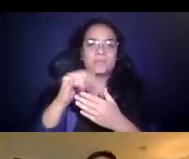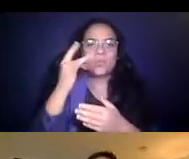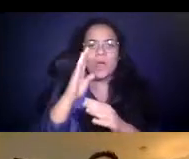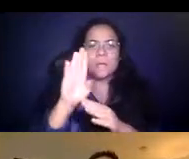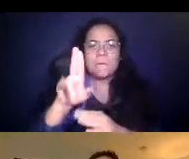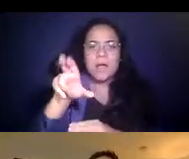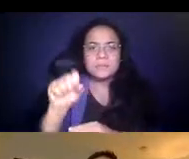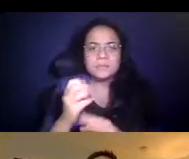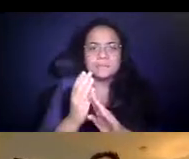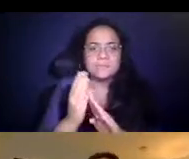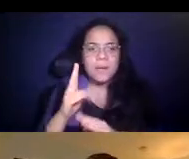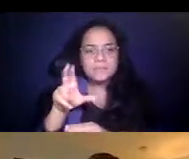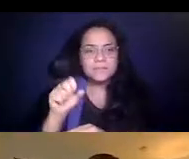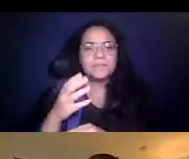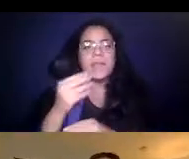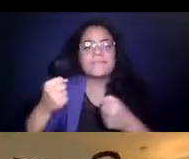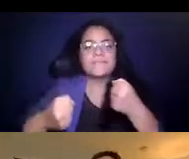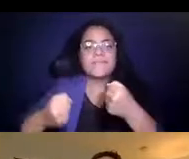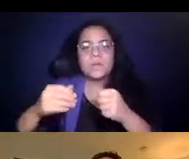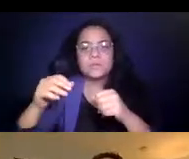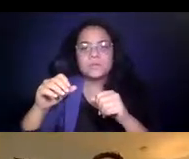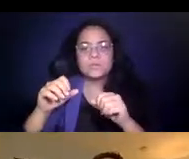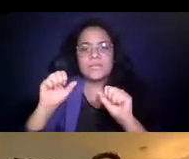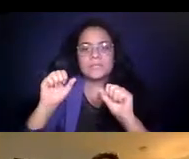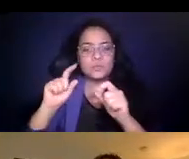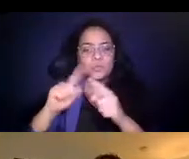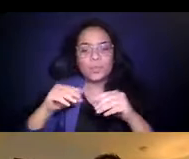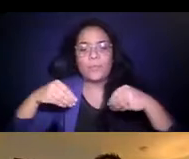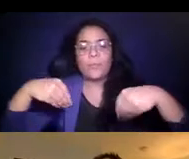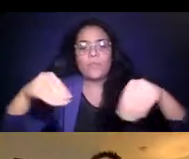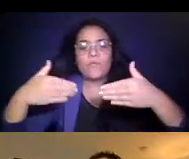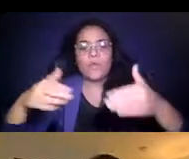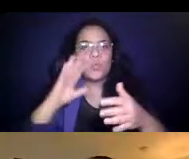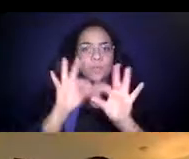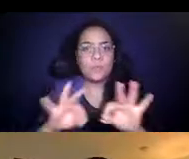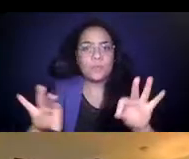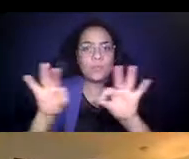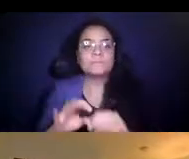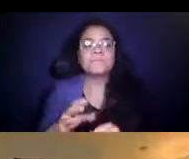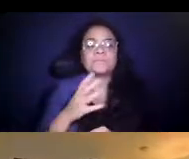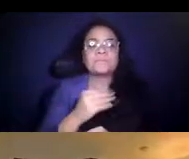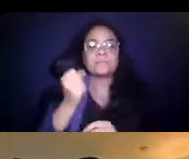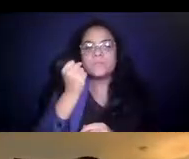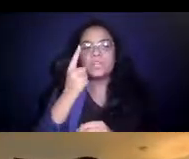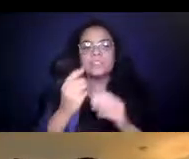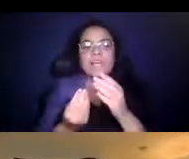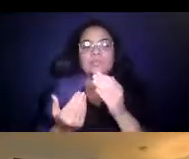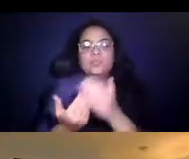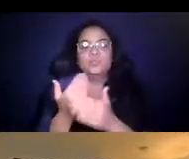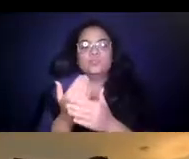vehicles that can be moved are going to be critical. 14:21:01 Understanding emerging travel patterns and shifts. 14:21:01 Flexibility.